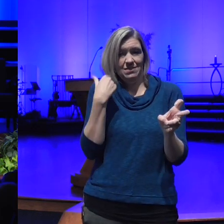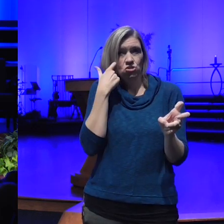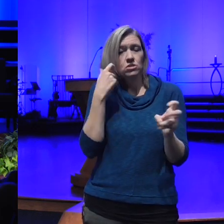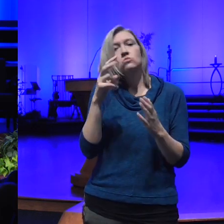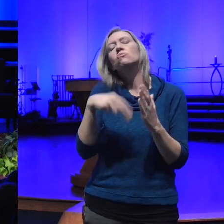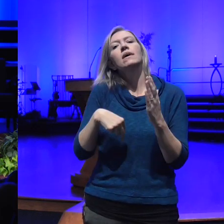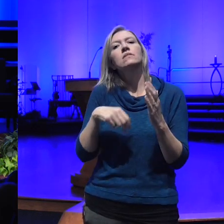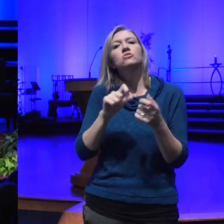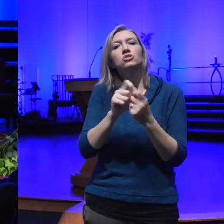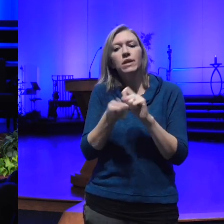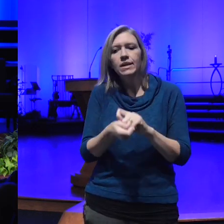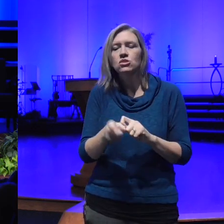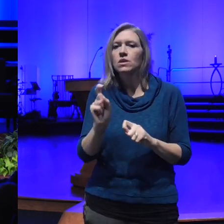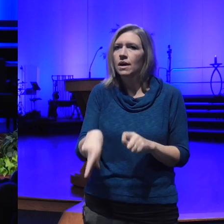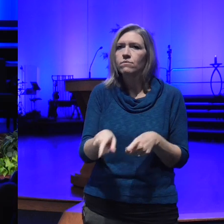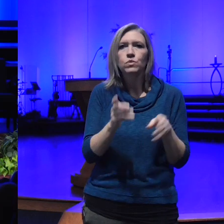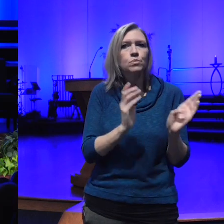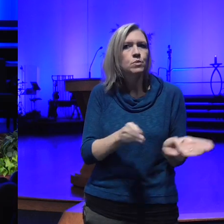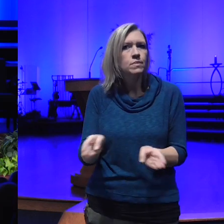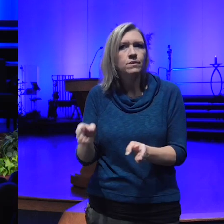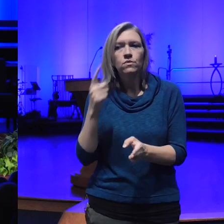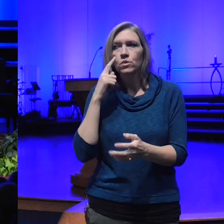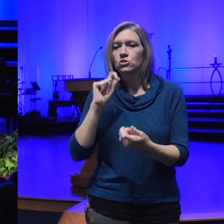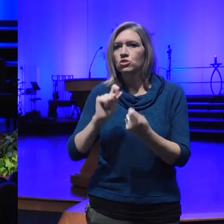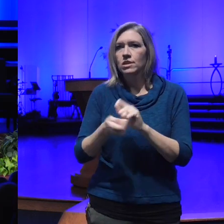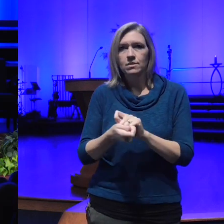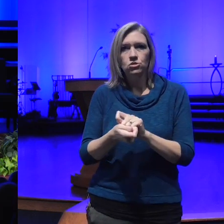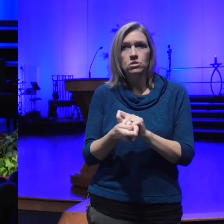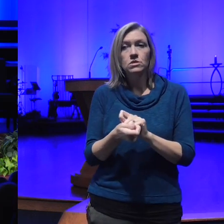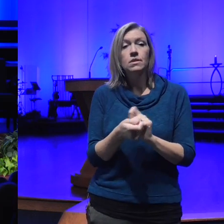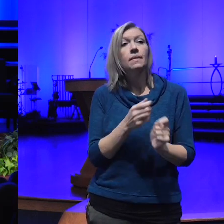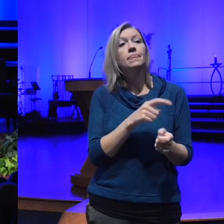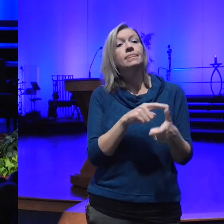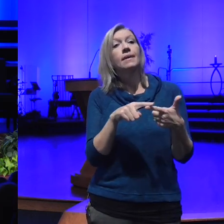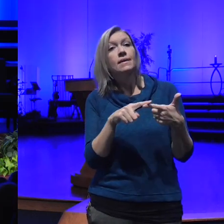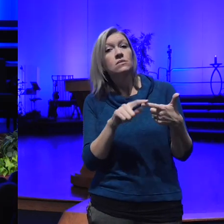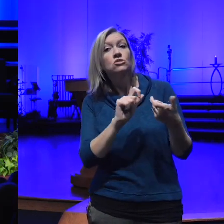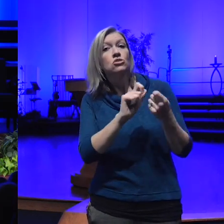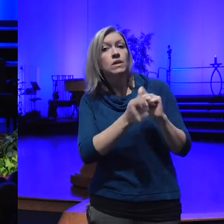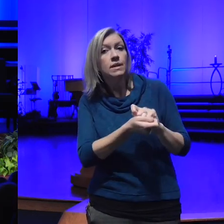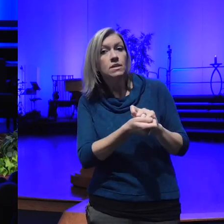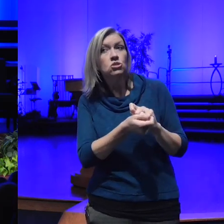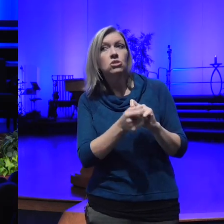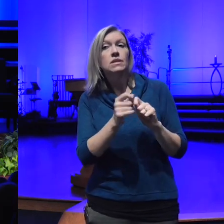be prepared for change and then you take change and I think if you go further uh maybe a little